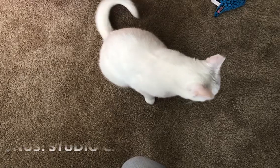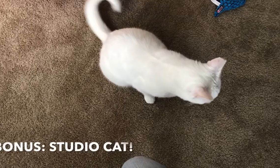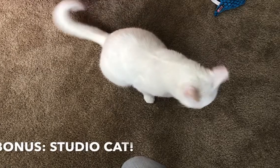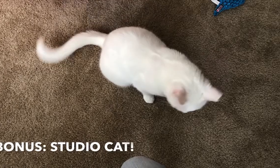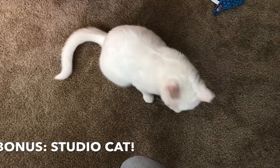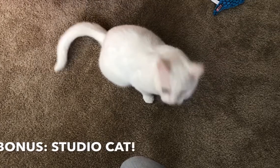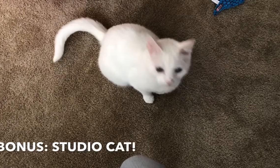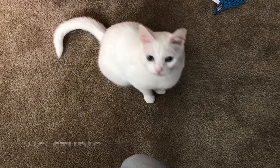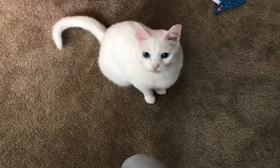FEED ME